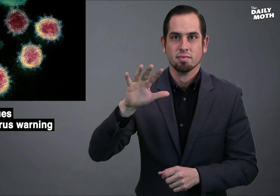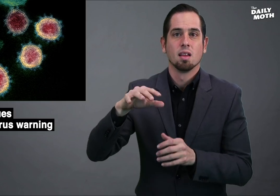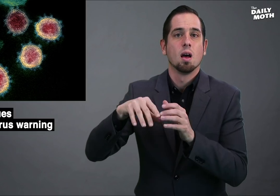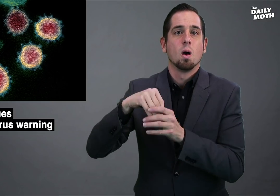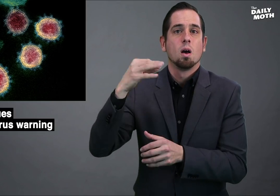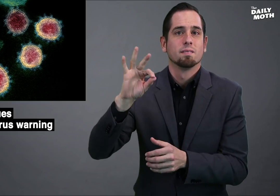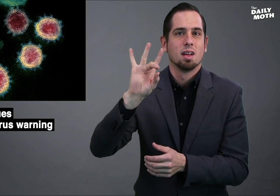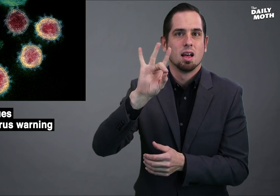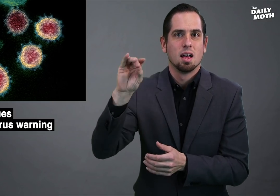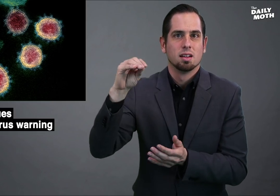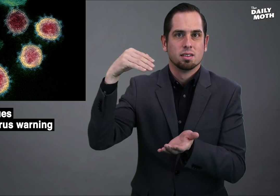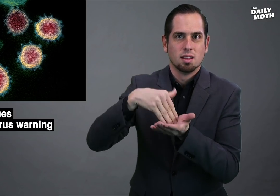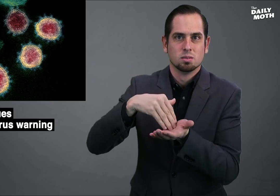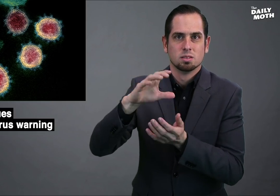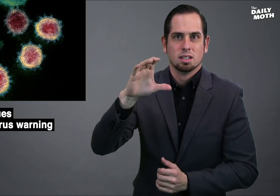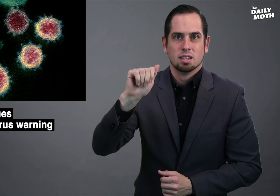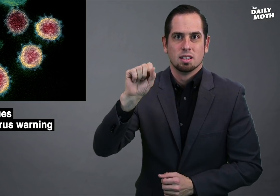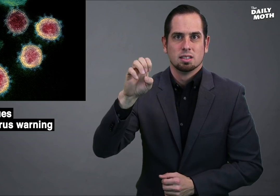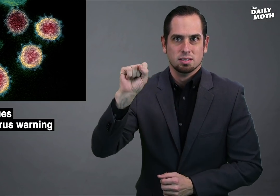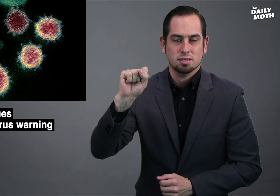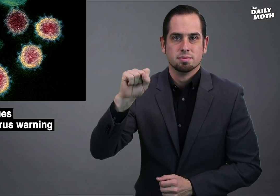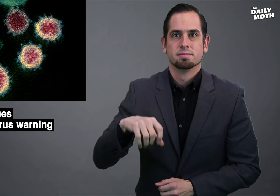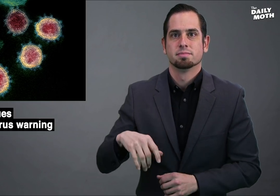out of 80,000 cases.